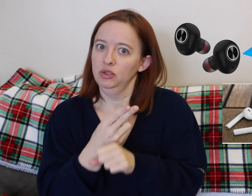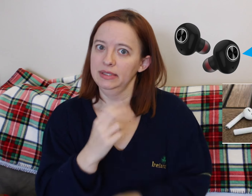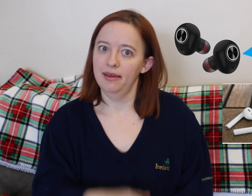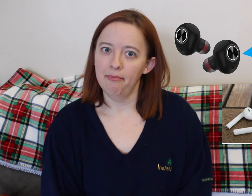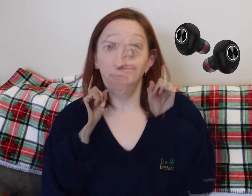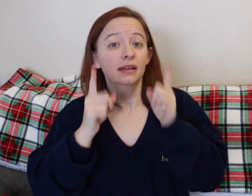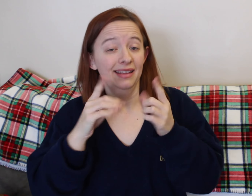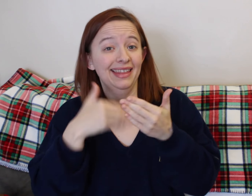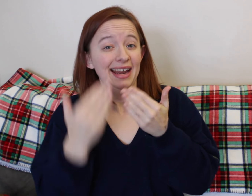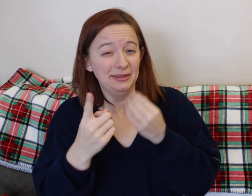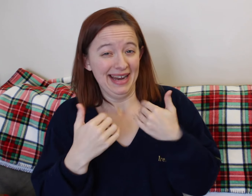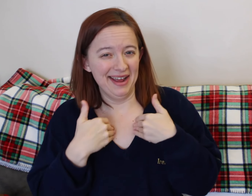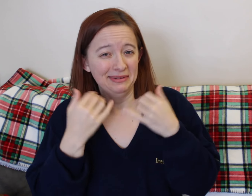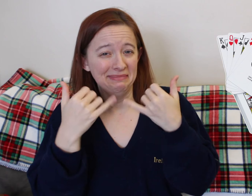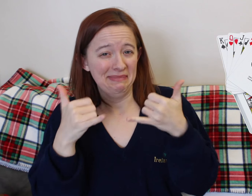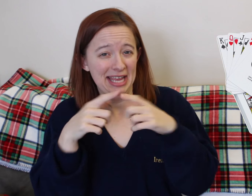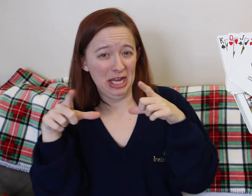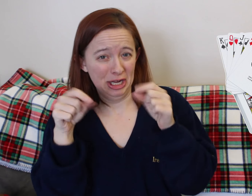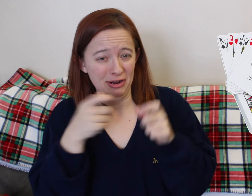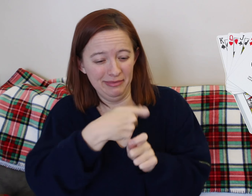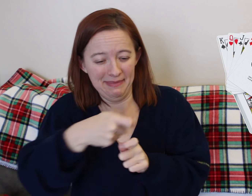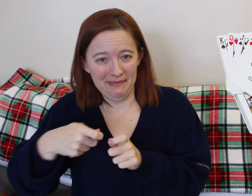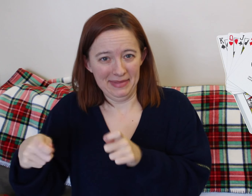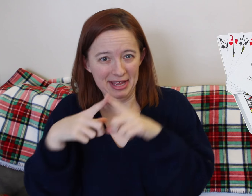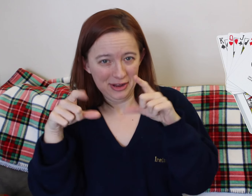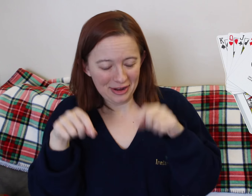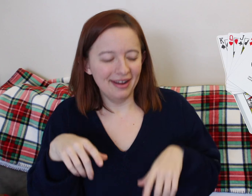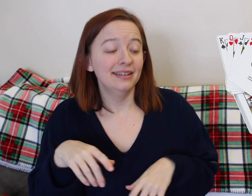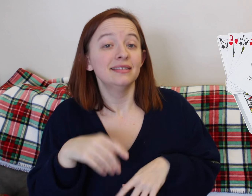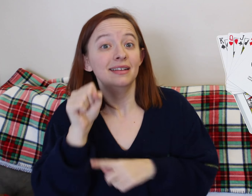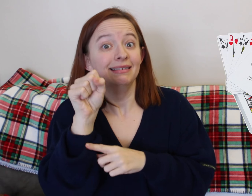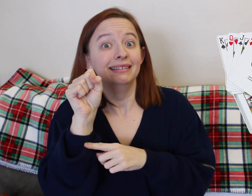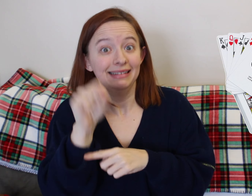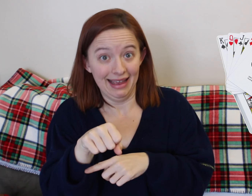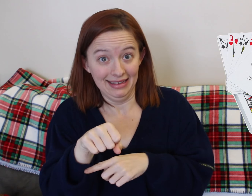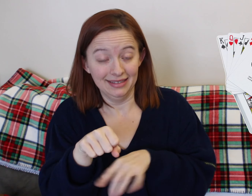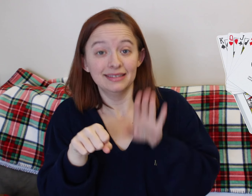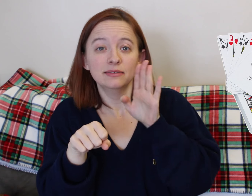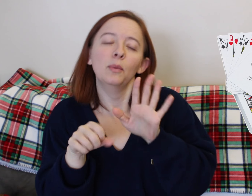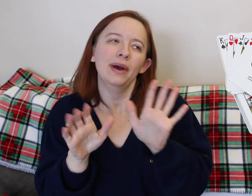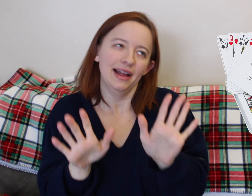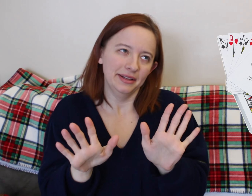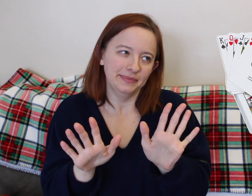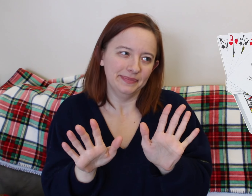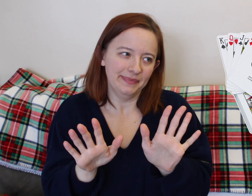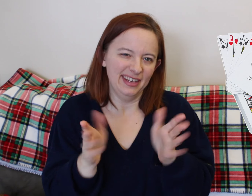If you have wireless headphones, those are really nice. You can keep them on while you're having contractions.